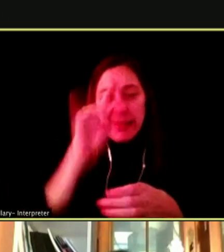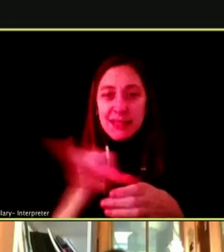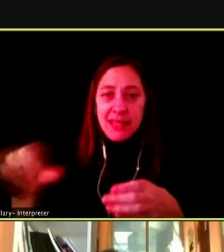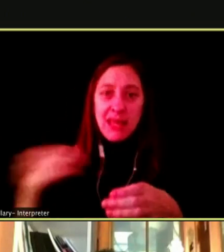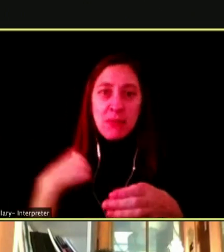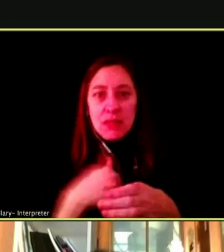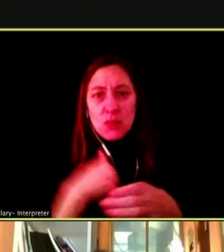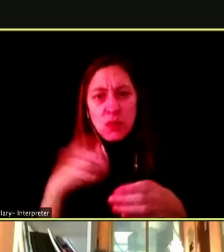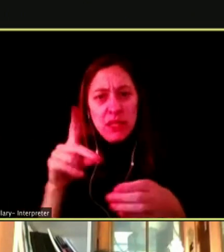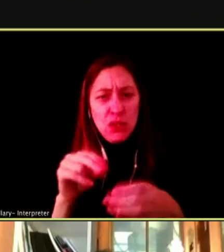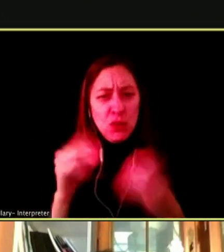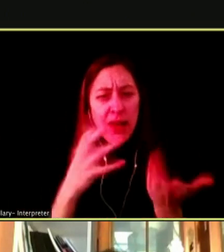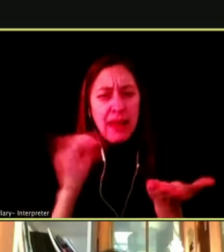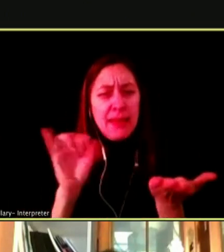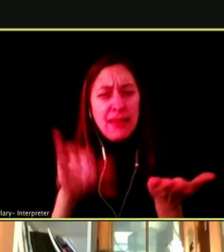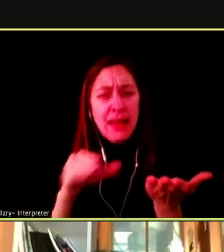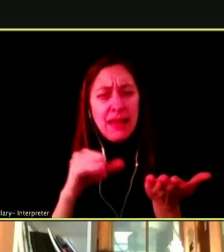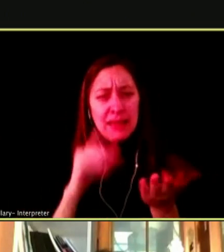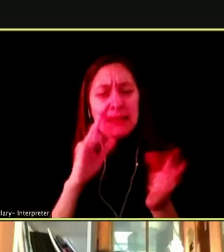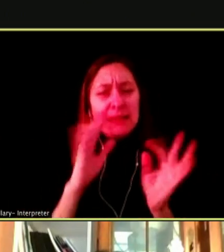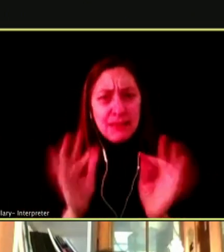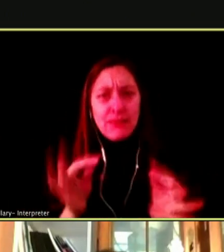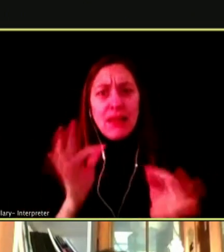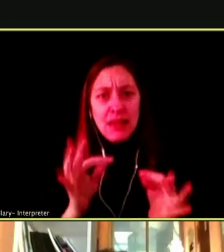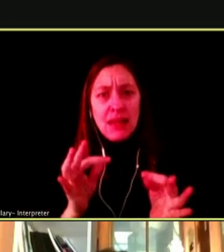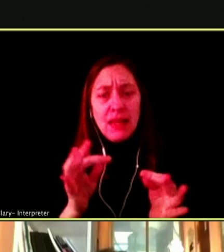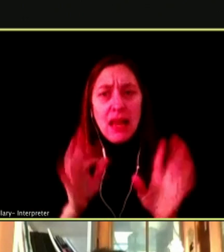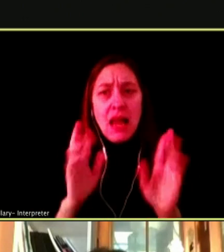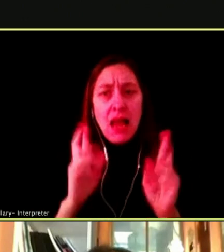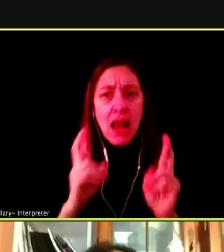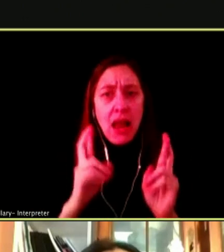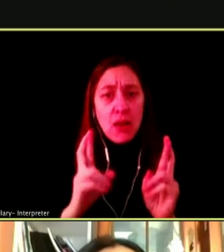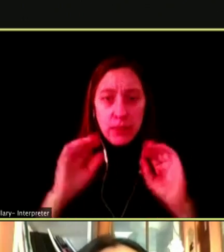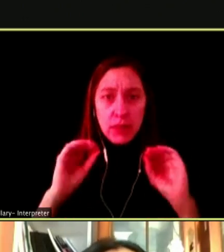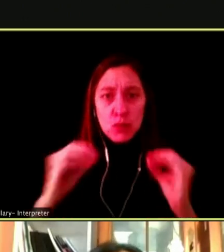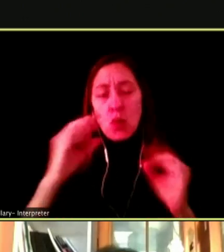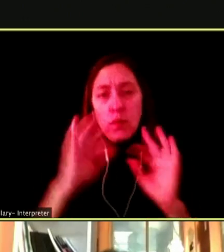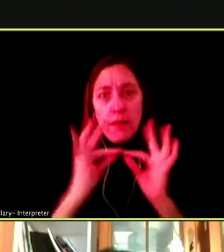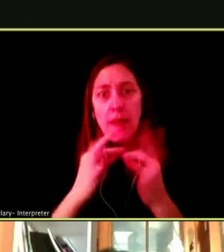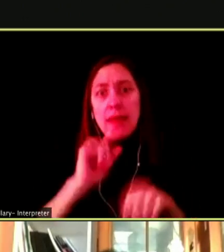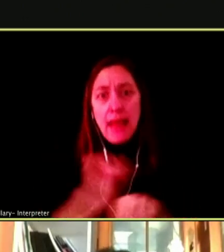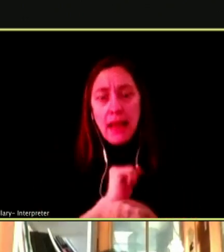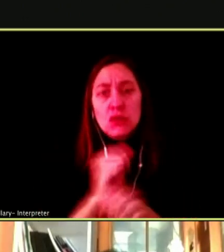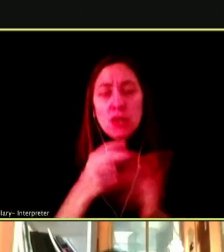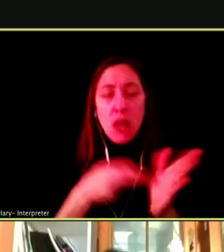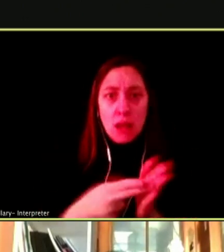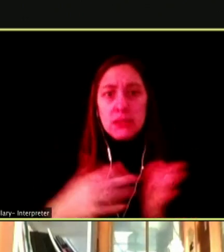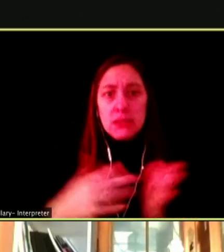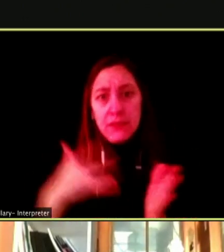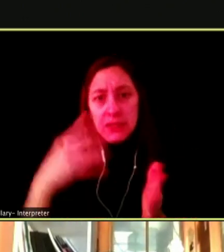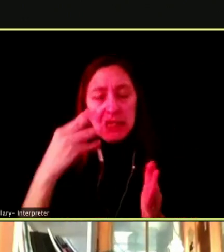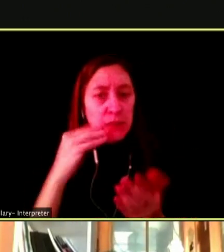THAT'S DEFINITELY EXPERIENCE I HOPE NOBODY EVER GO SUPER IN.